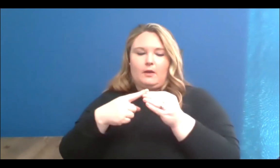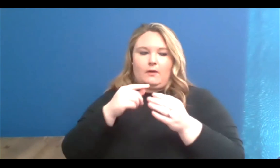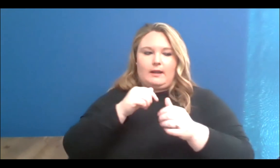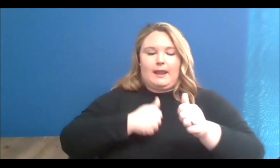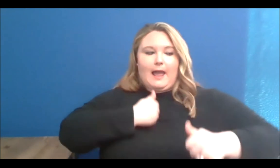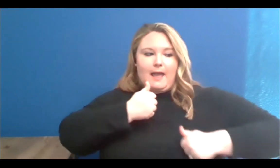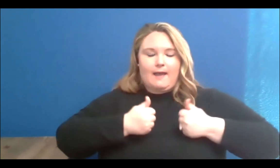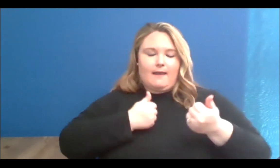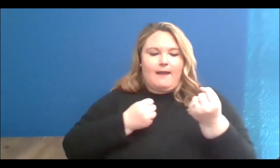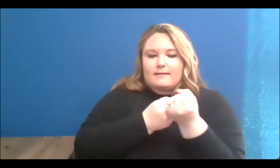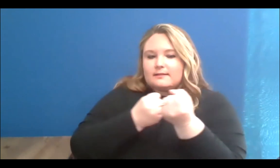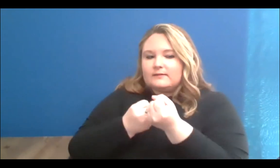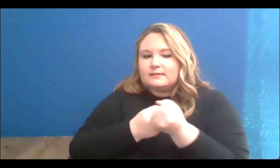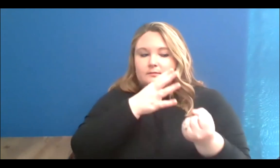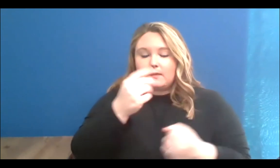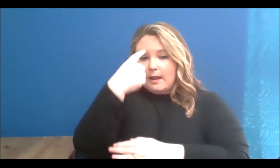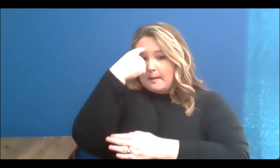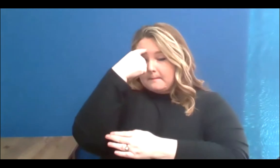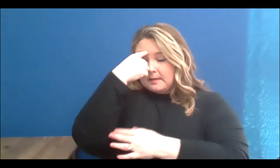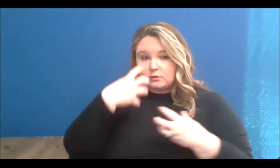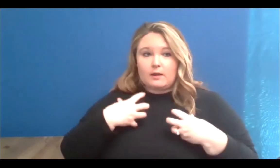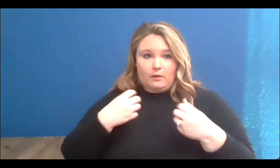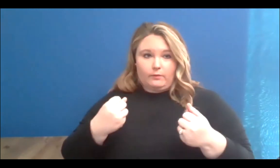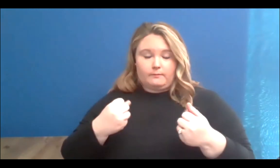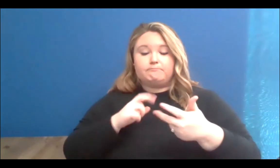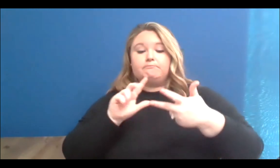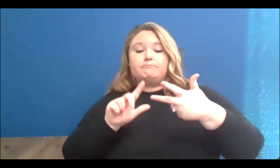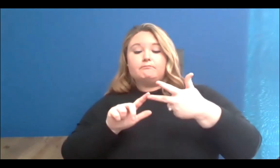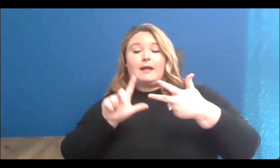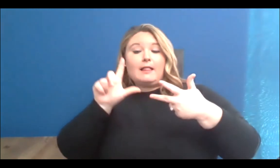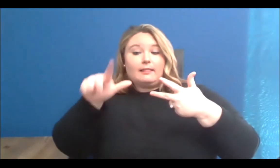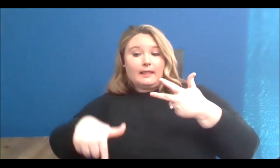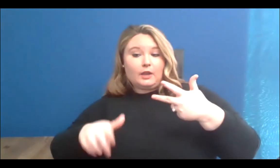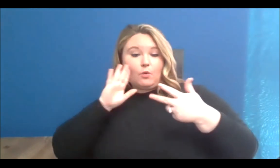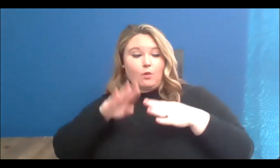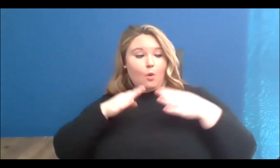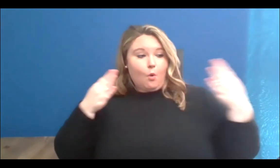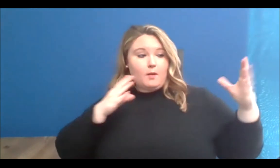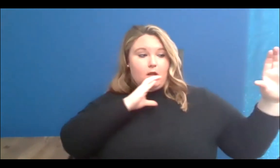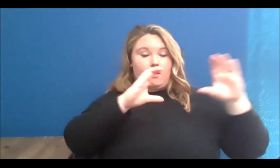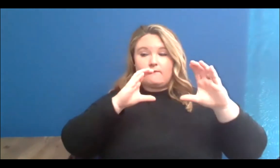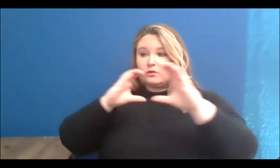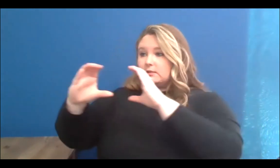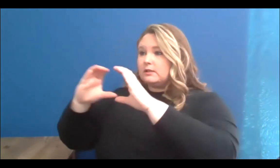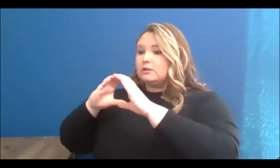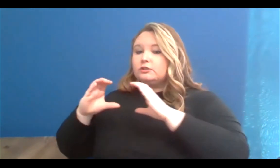Later on, we will open the conversation among ourselves based on the initial responses, and some questions that I have